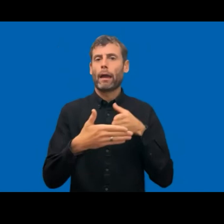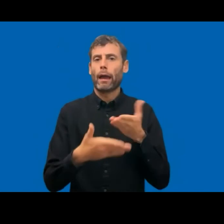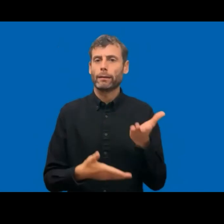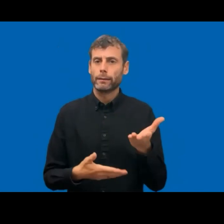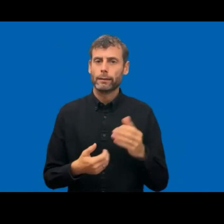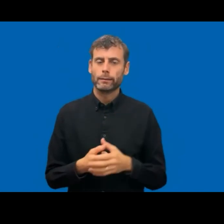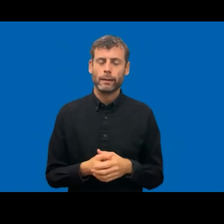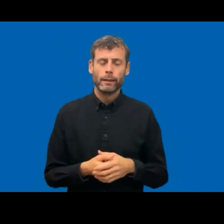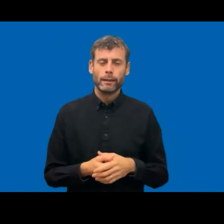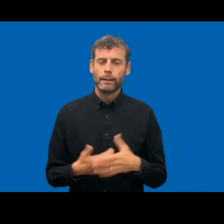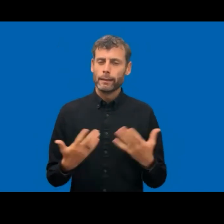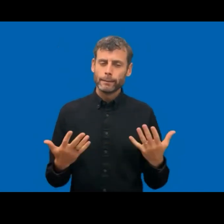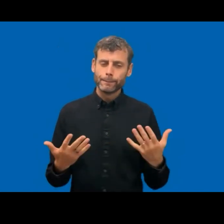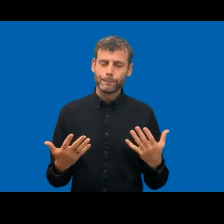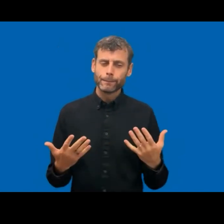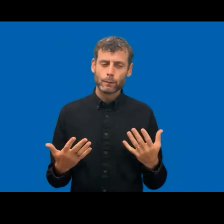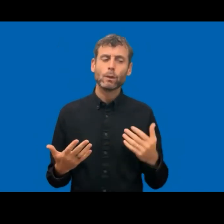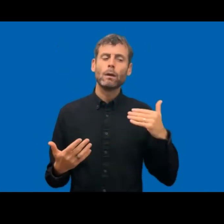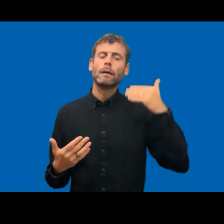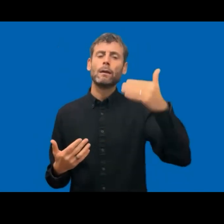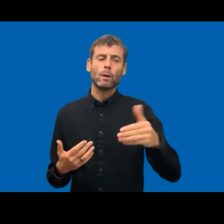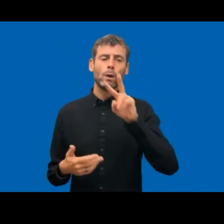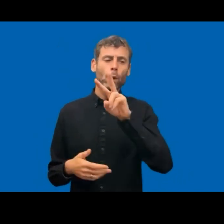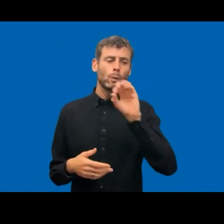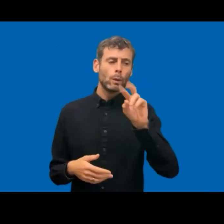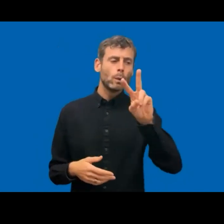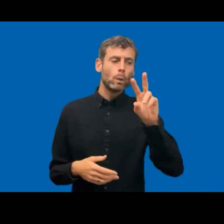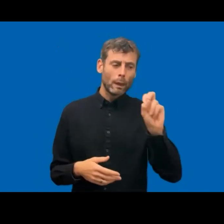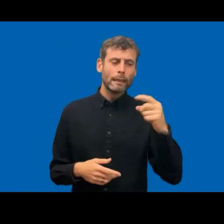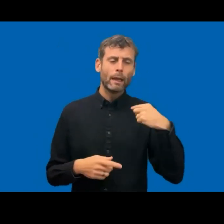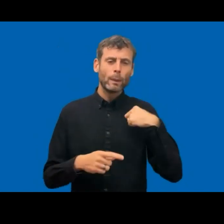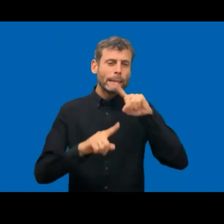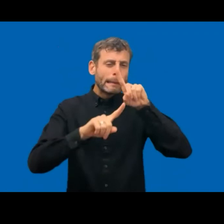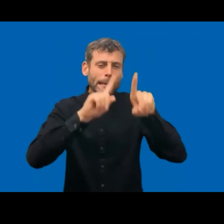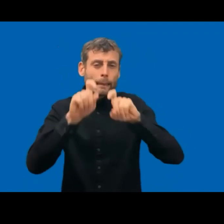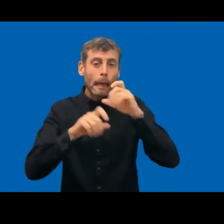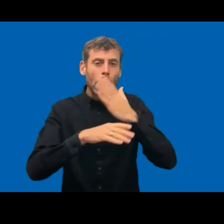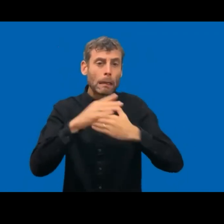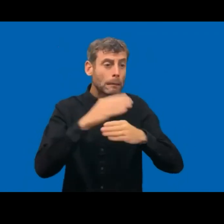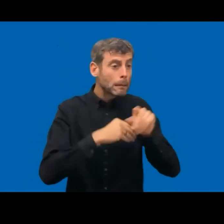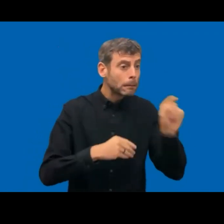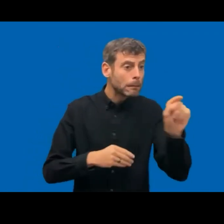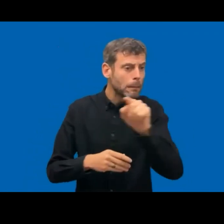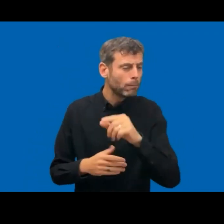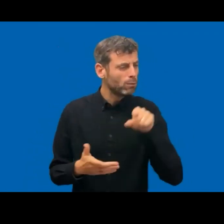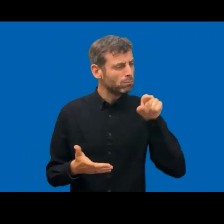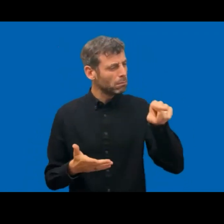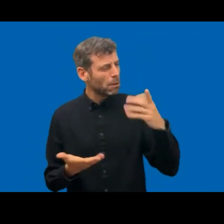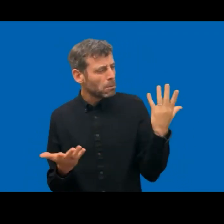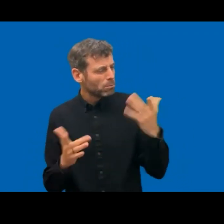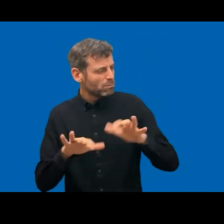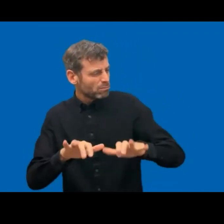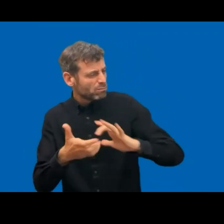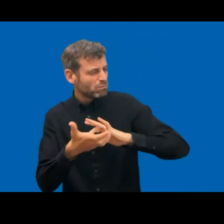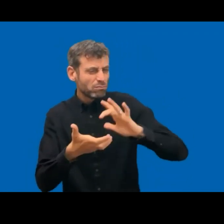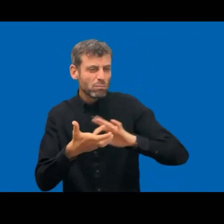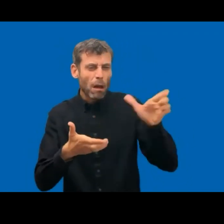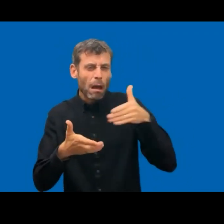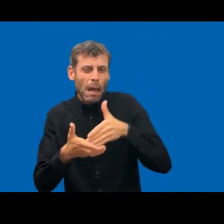digital solution and if they find their impairment to be some hindrance in using digital solutions, and 70% said yes.